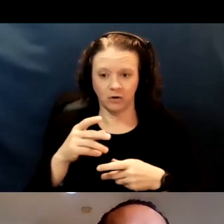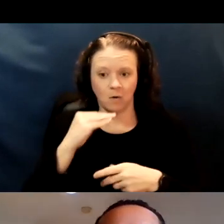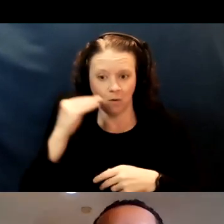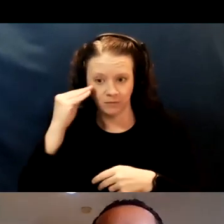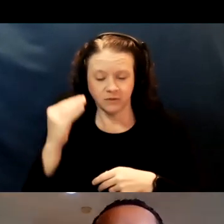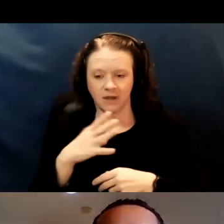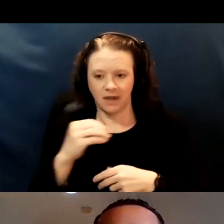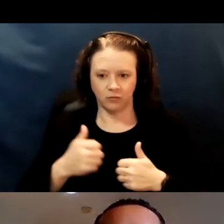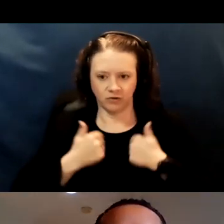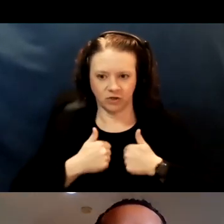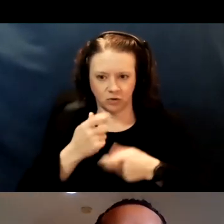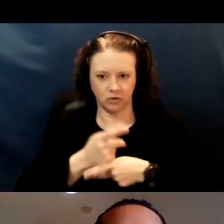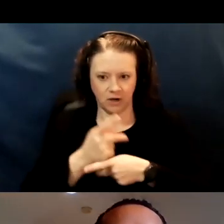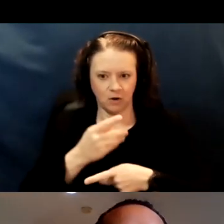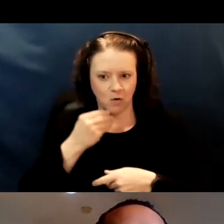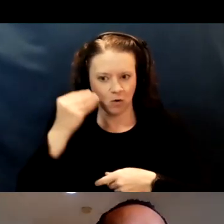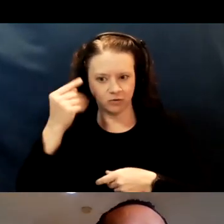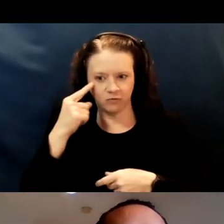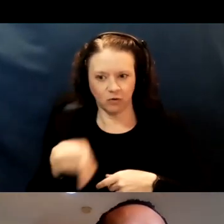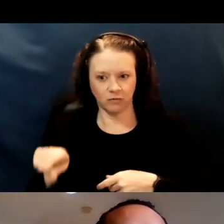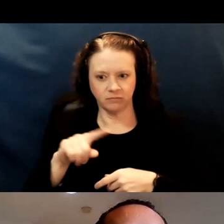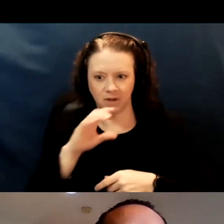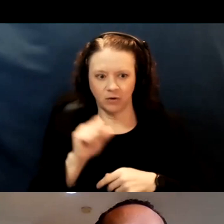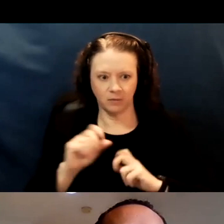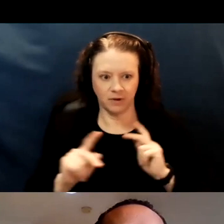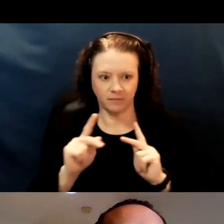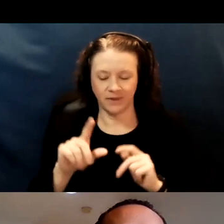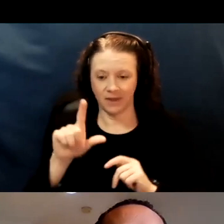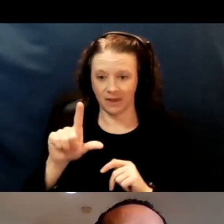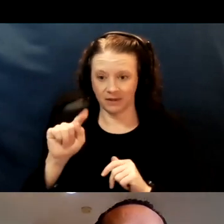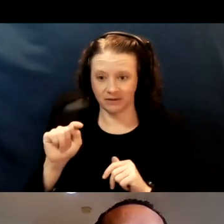So you'll see these abbreviations come up; LTCFs and RCFEs.